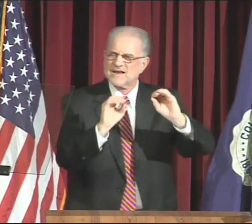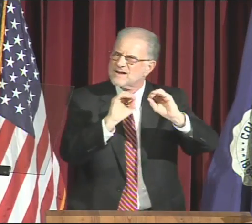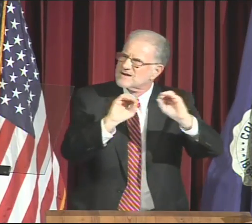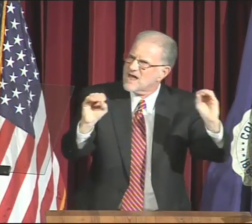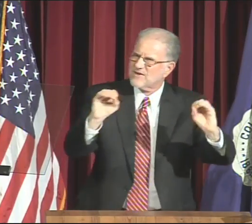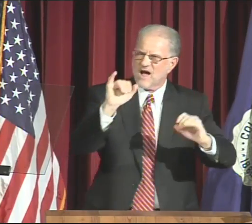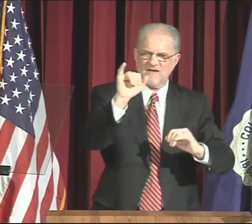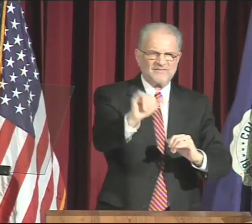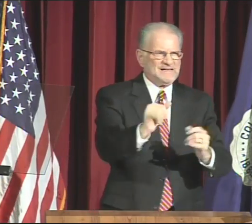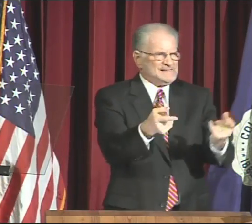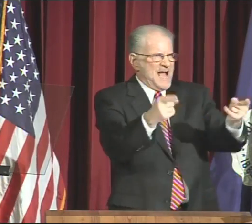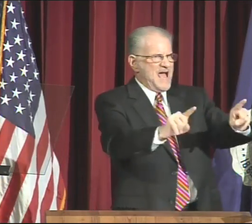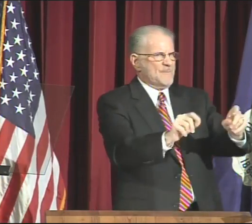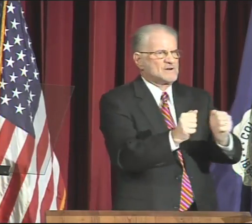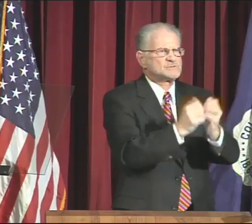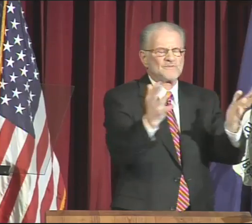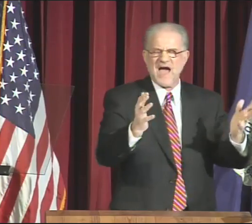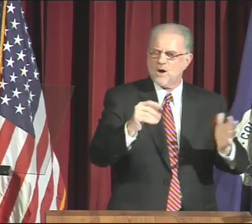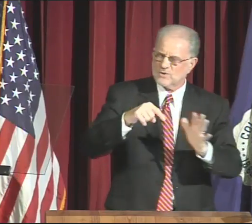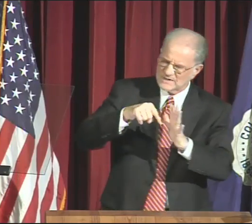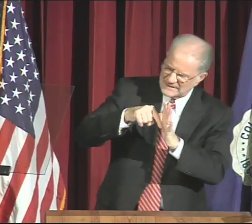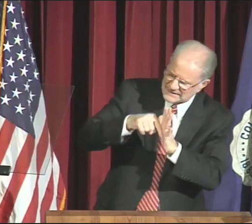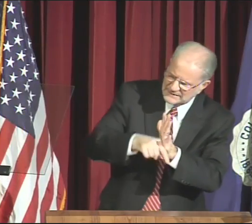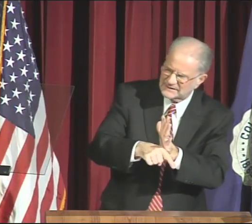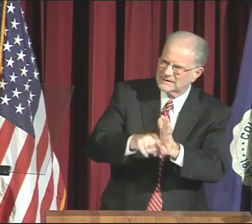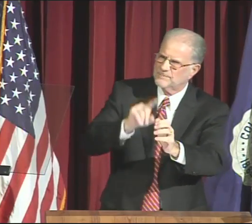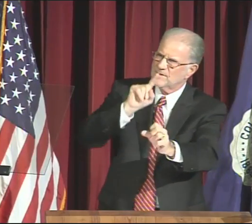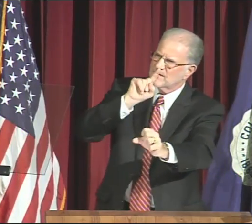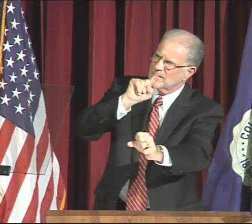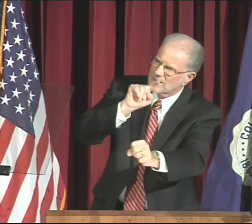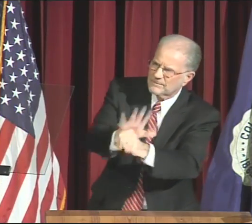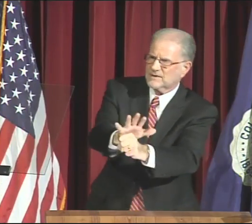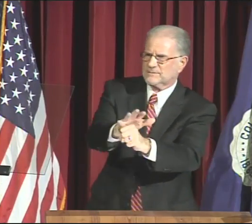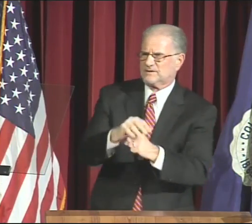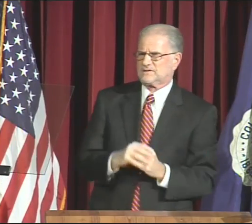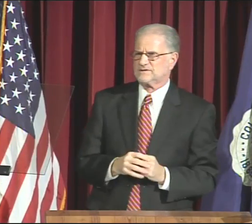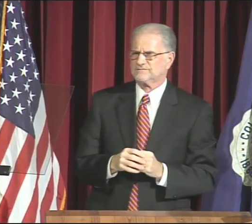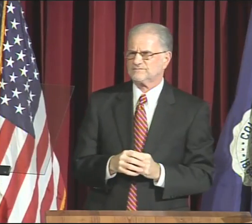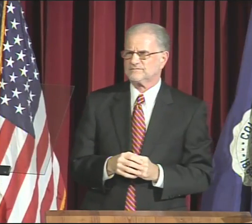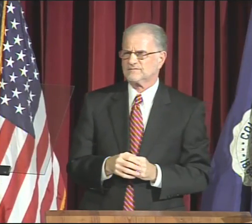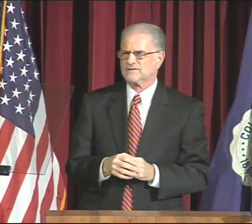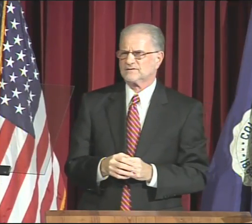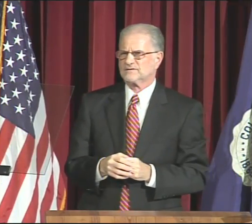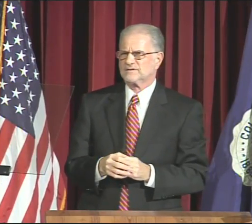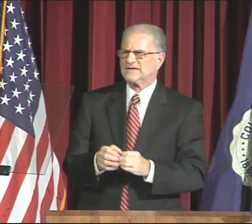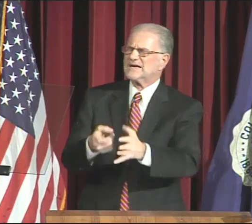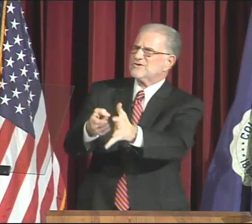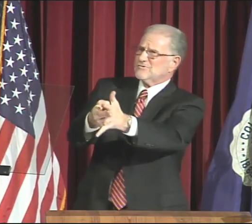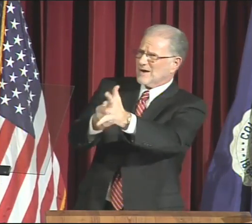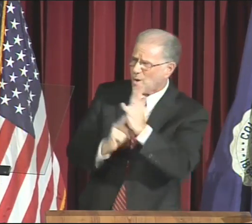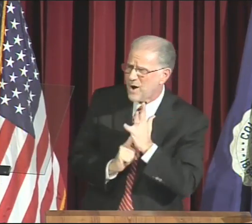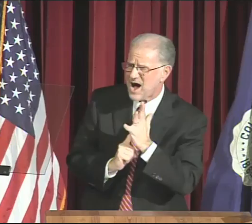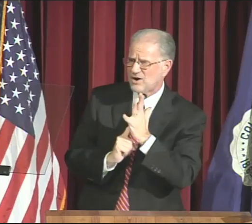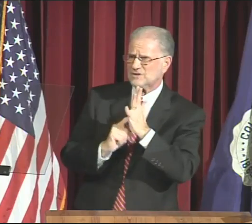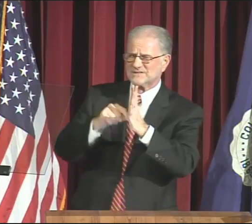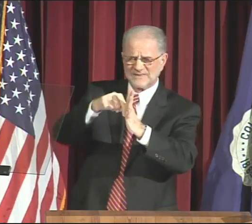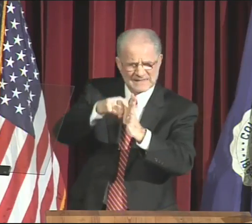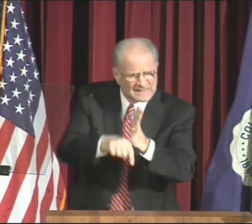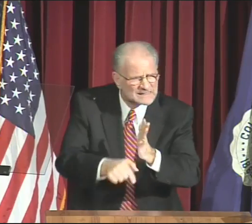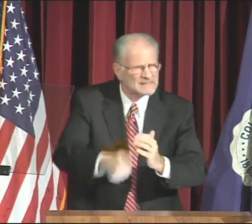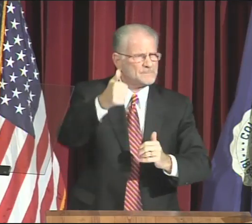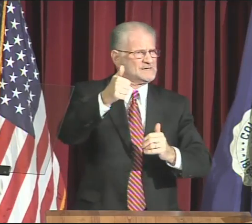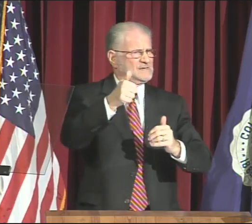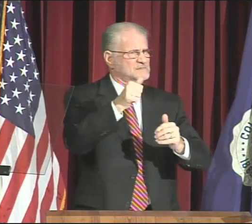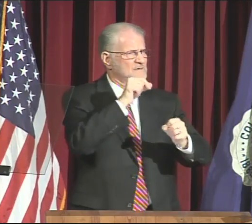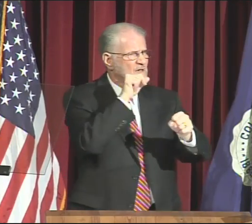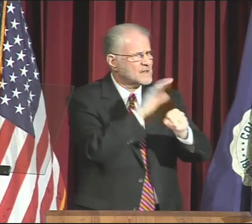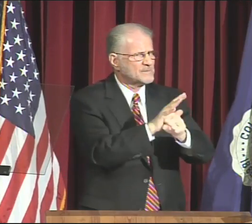None of this happens without deep commitment.